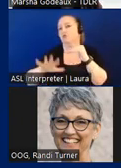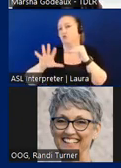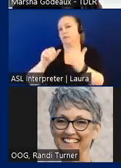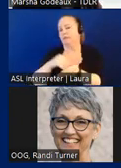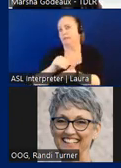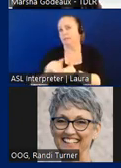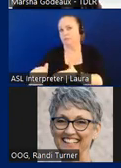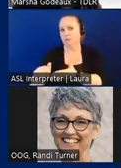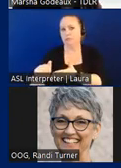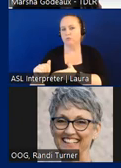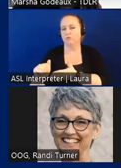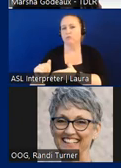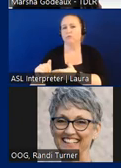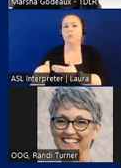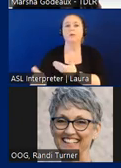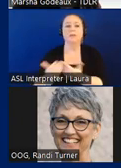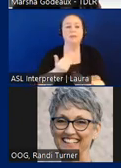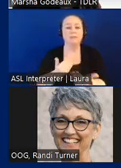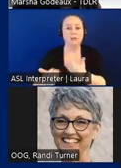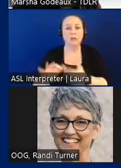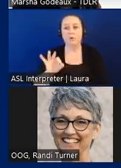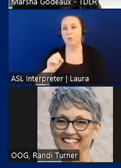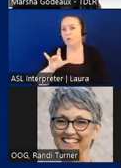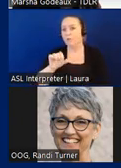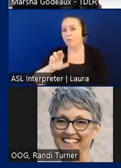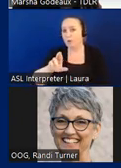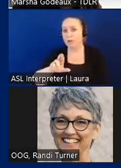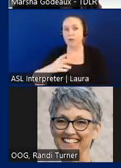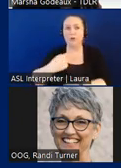dollars so even though the foyer and daycare areas would be required to be accessible,